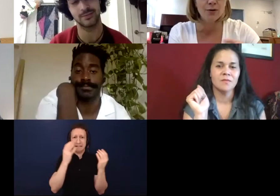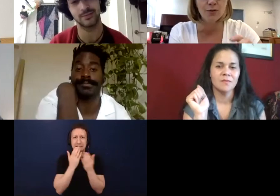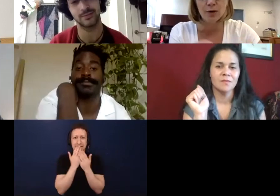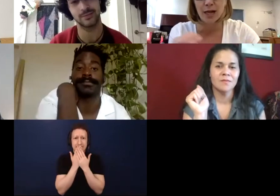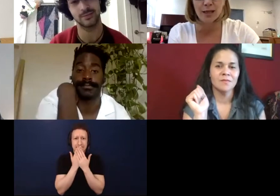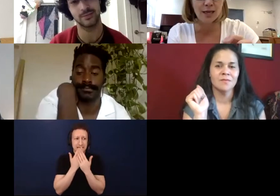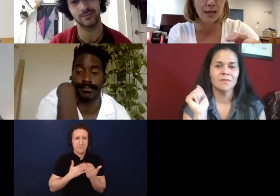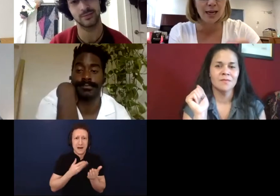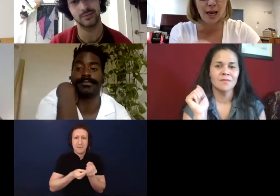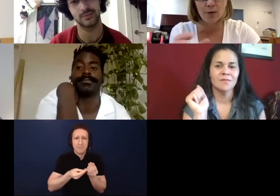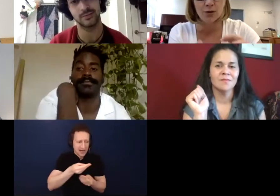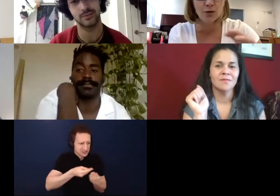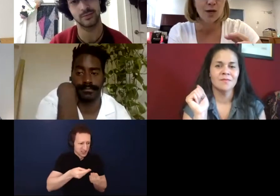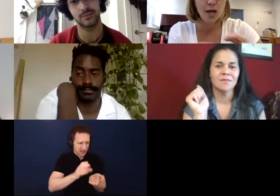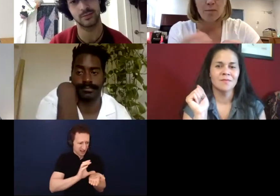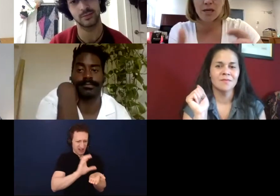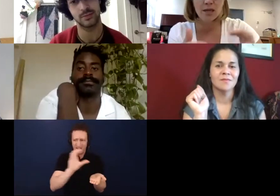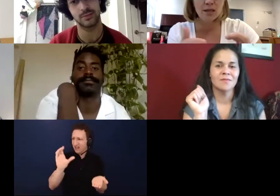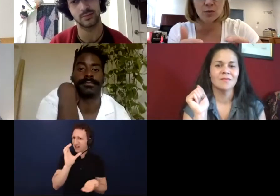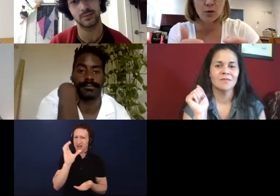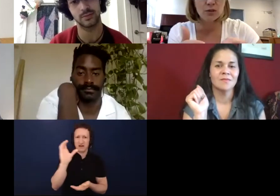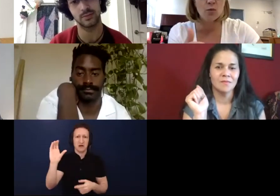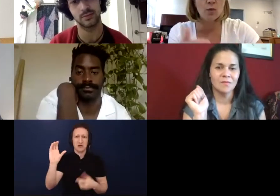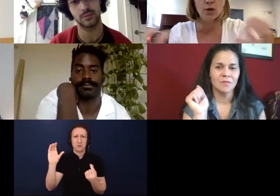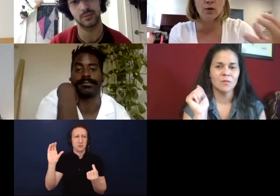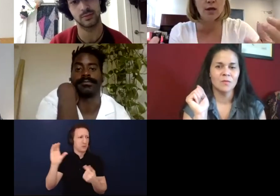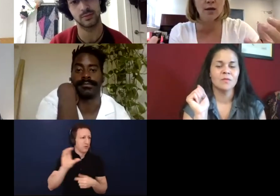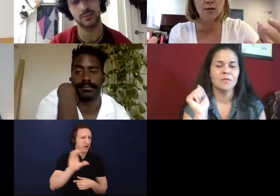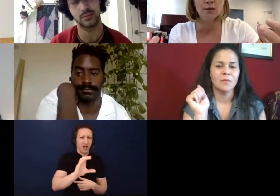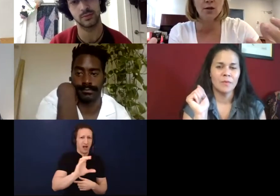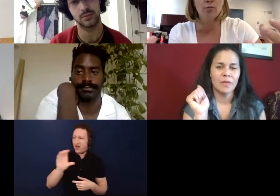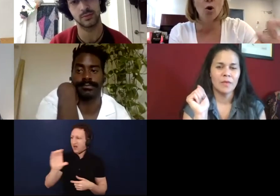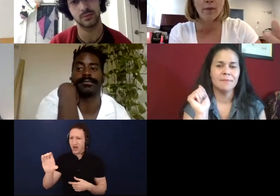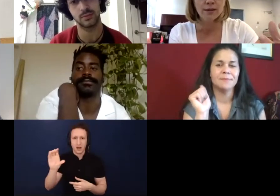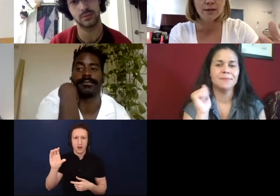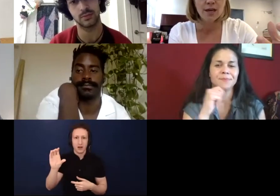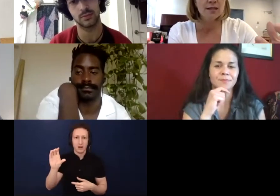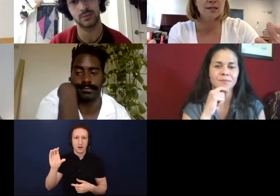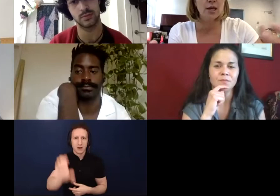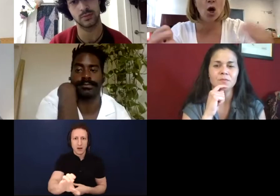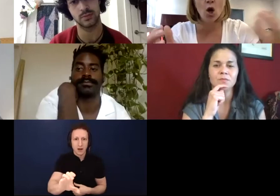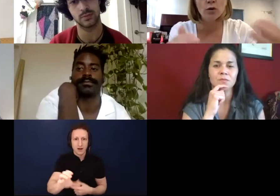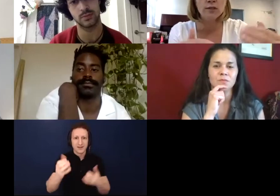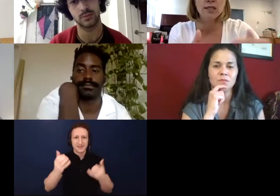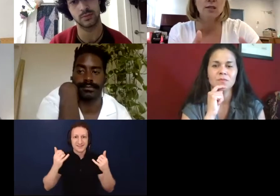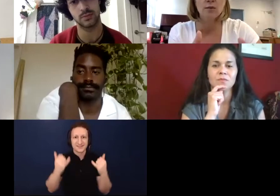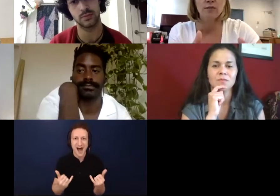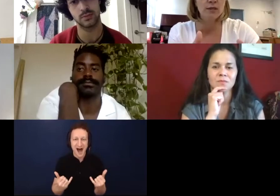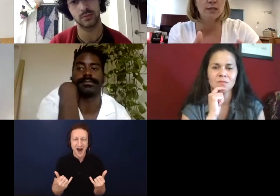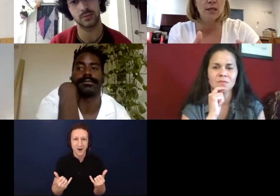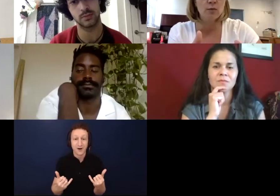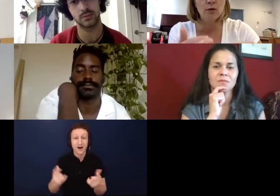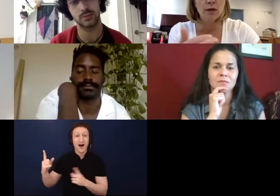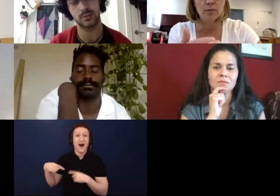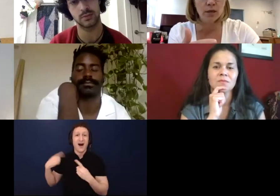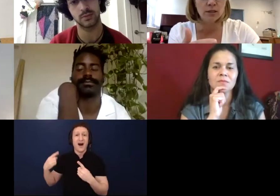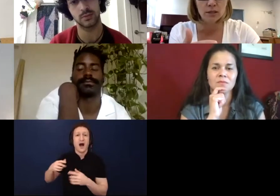reallocating, how are you making things work, so what a great moment to say, "Oh, those things that we've always said we don't have the budget to do that,